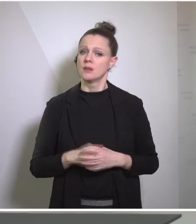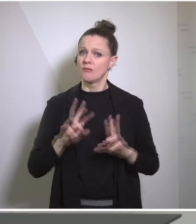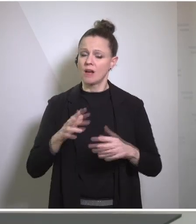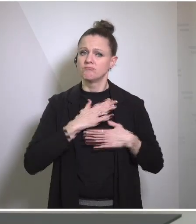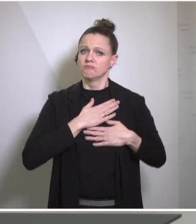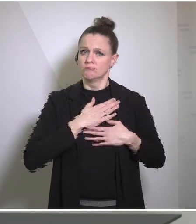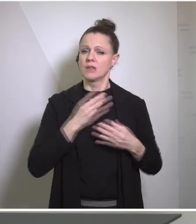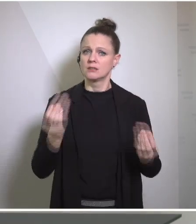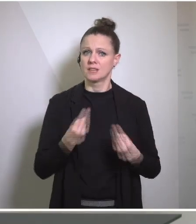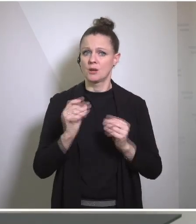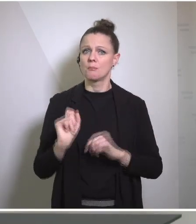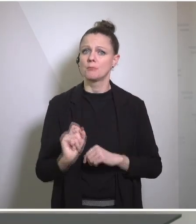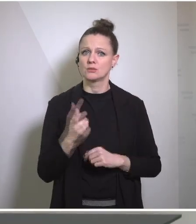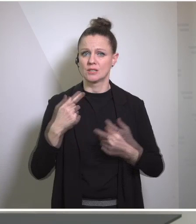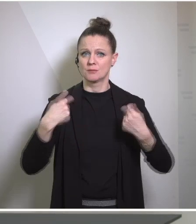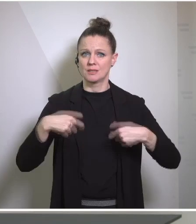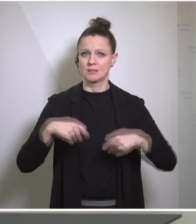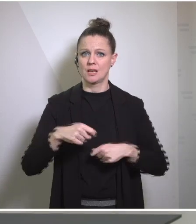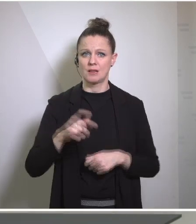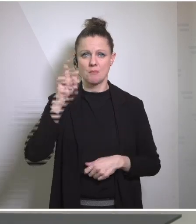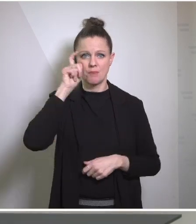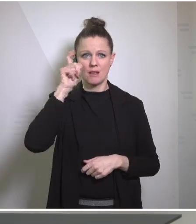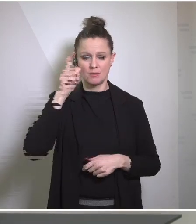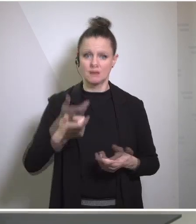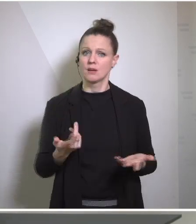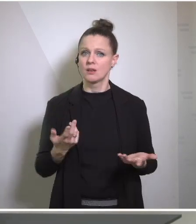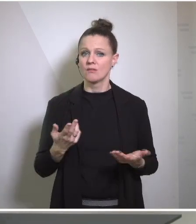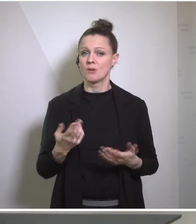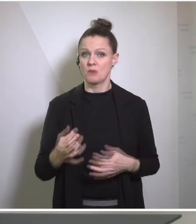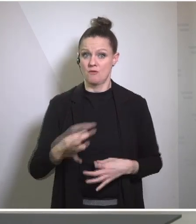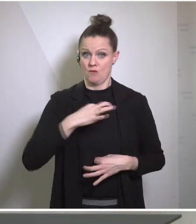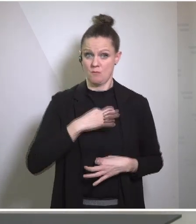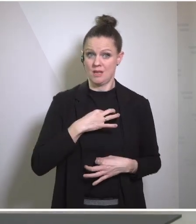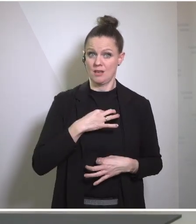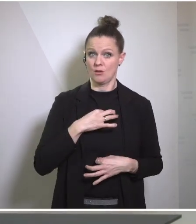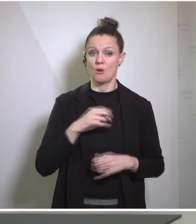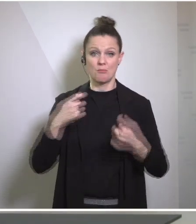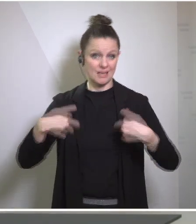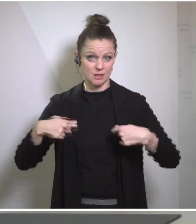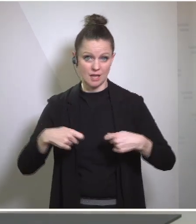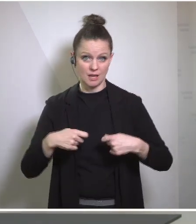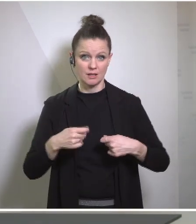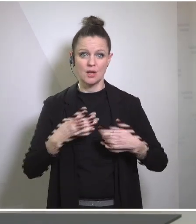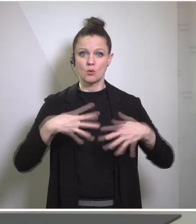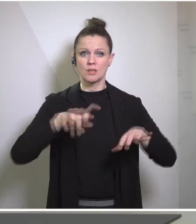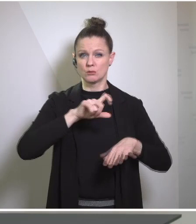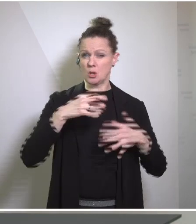President Biden. Because for the president and for me when I started out in the 1990s so much